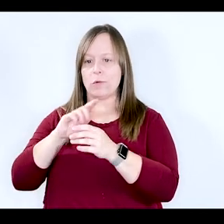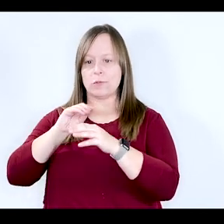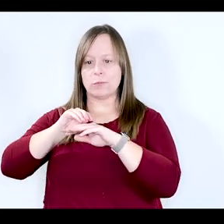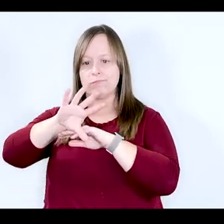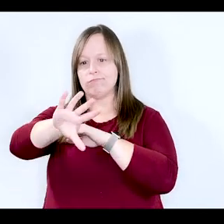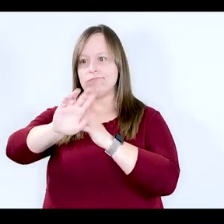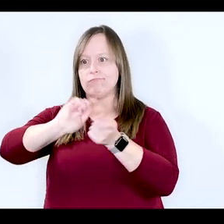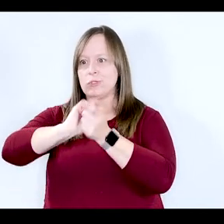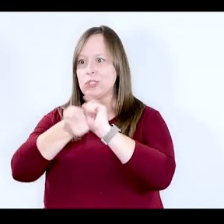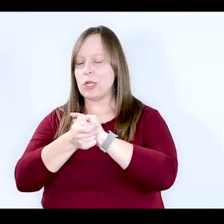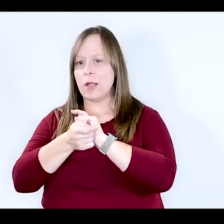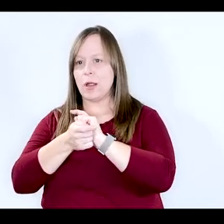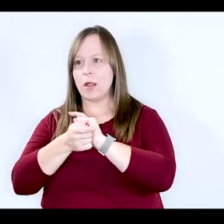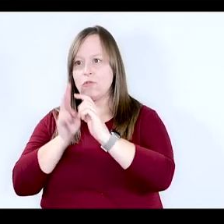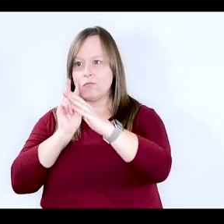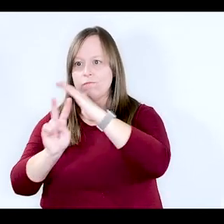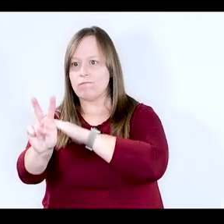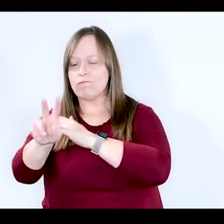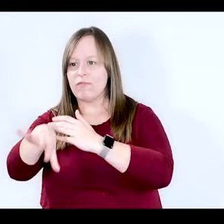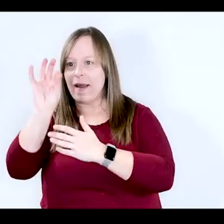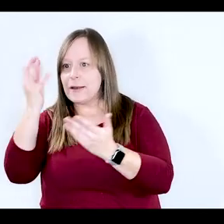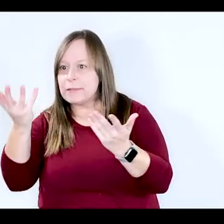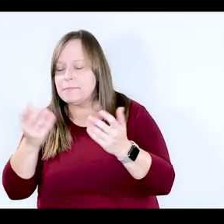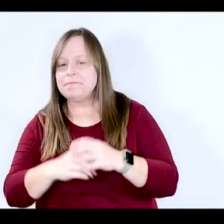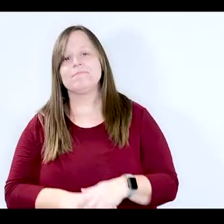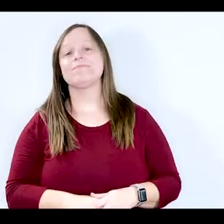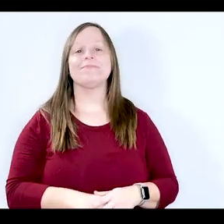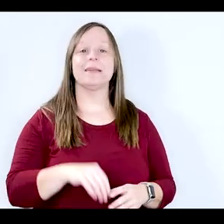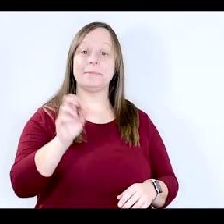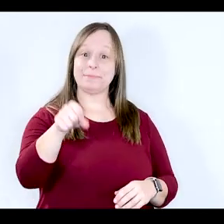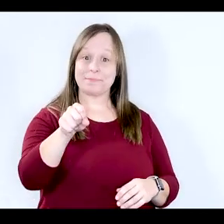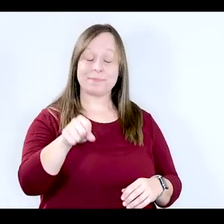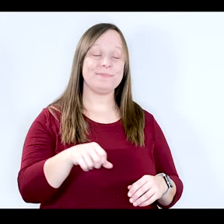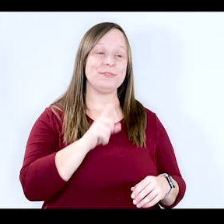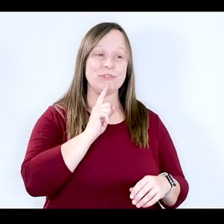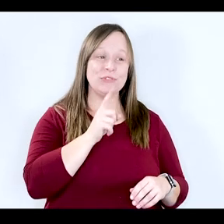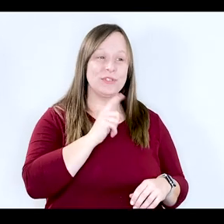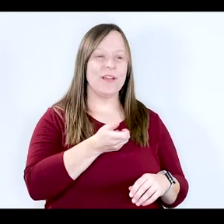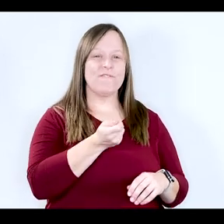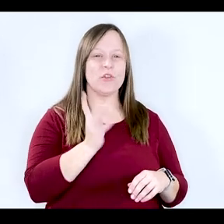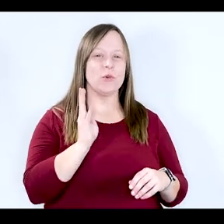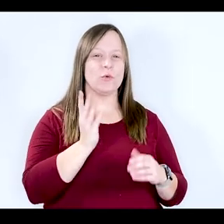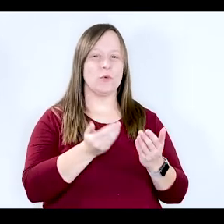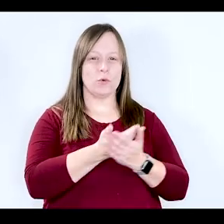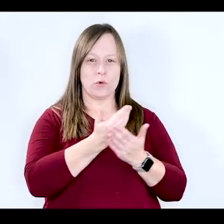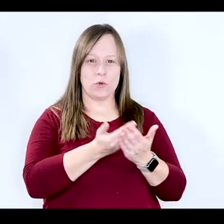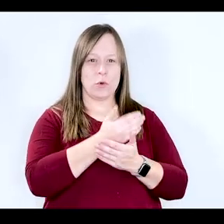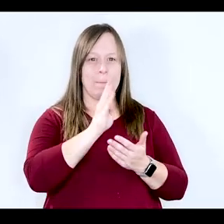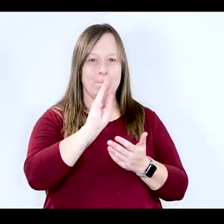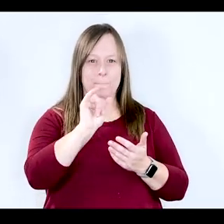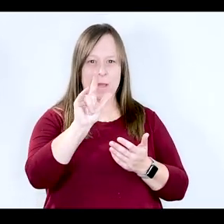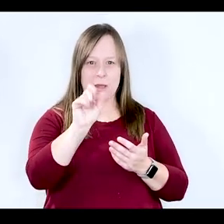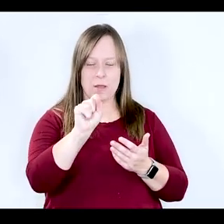the direction of these new findings? Yeah. So there are a couple of new bills both